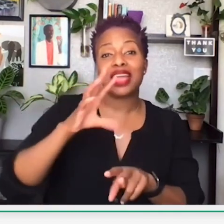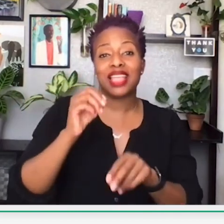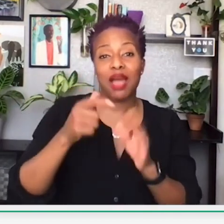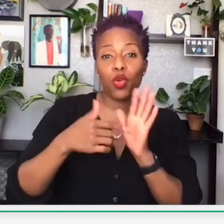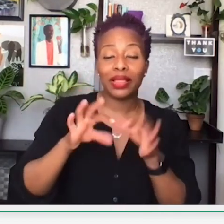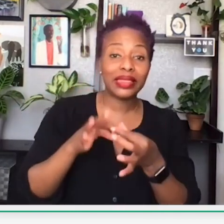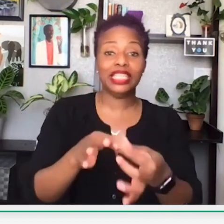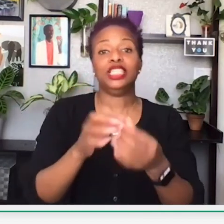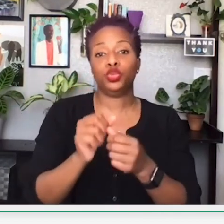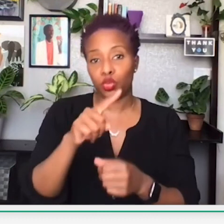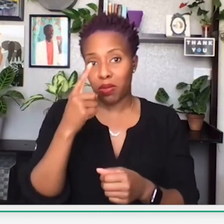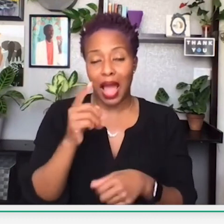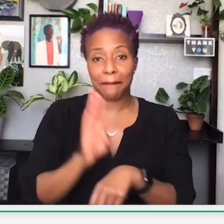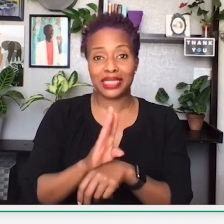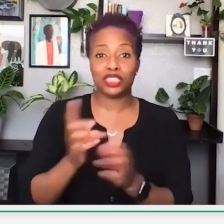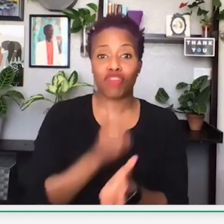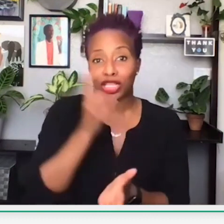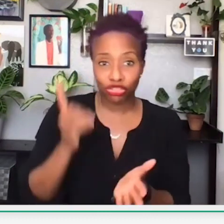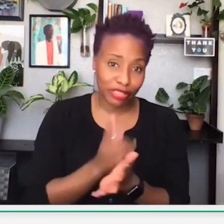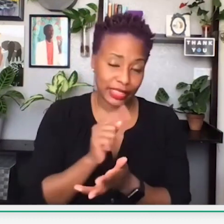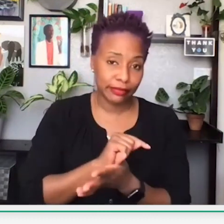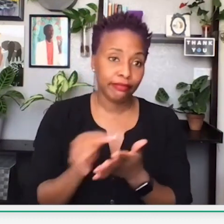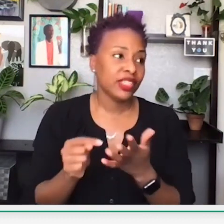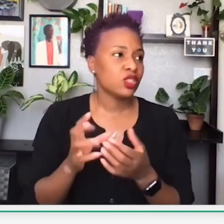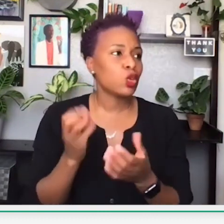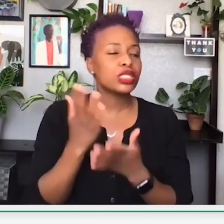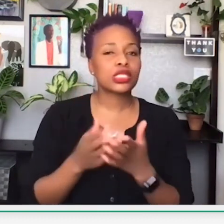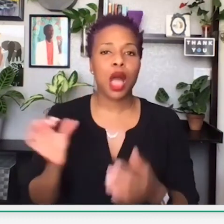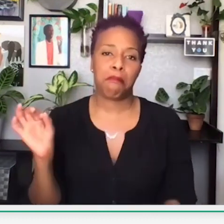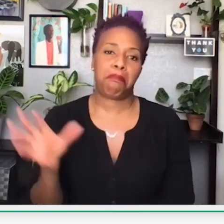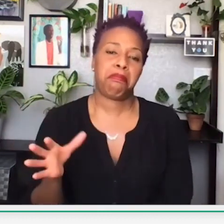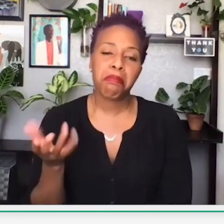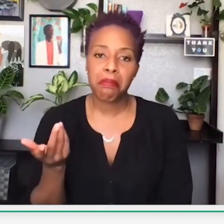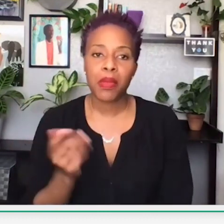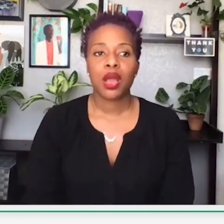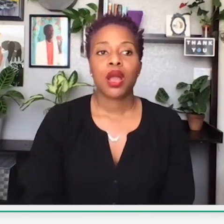there are all sorts of hashtags that will lead you to a black business directory.